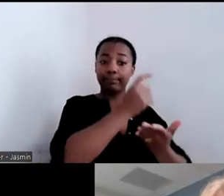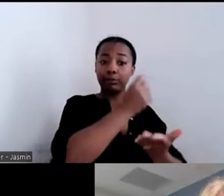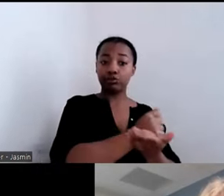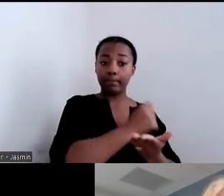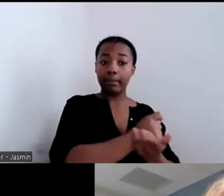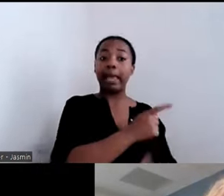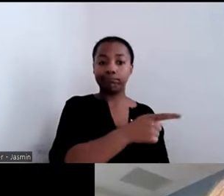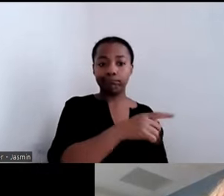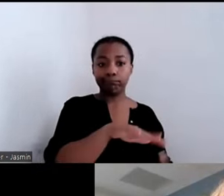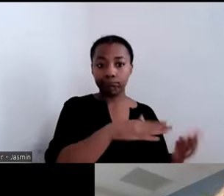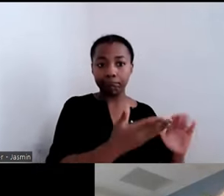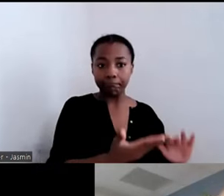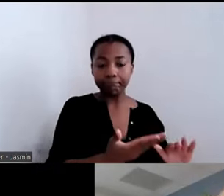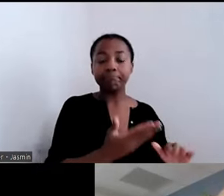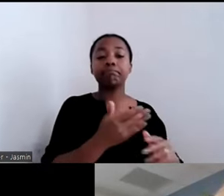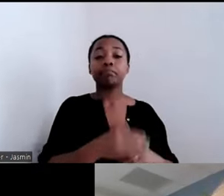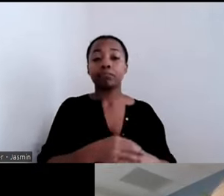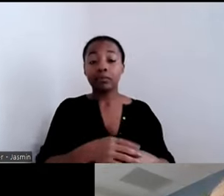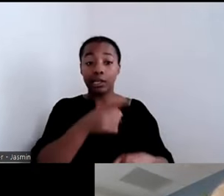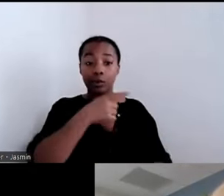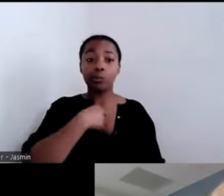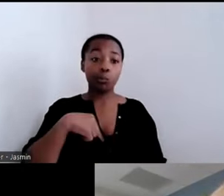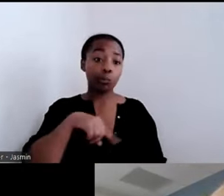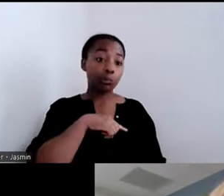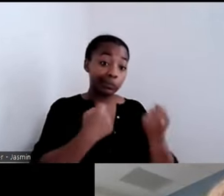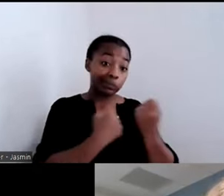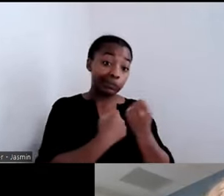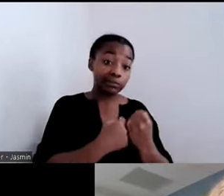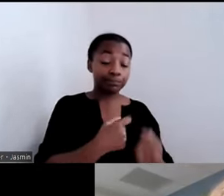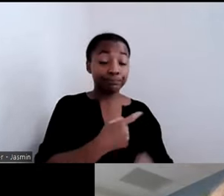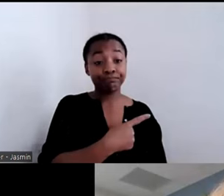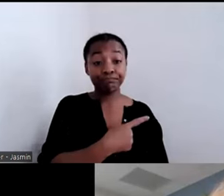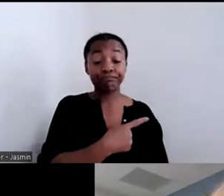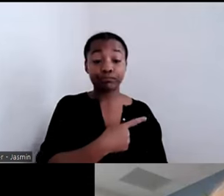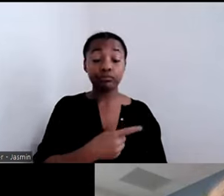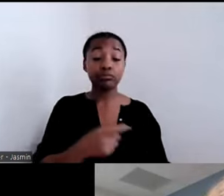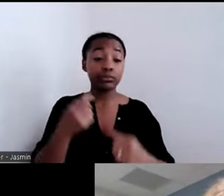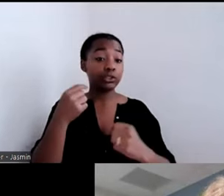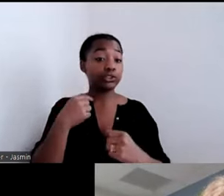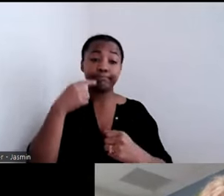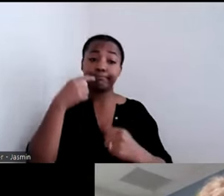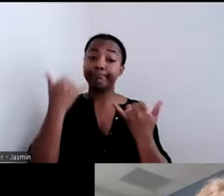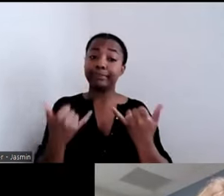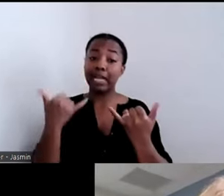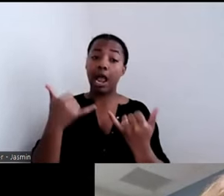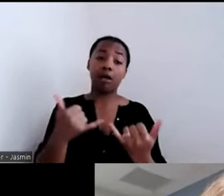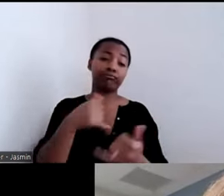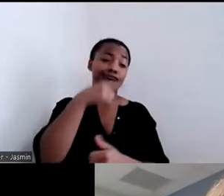are definitely all of the stories of how people have the opportunity to live their best